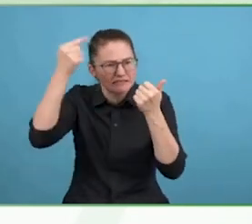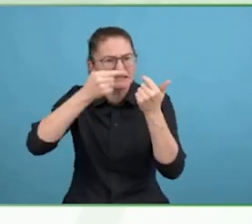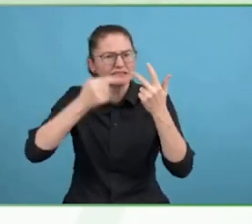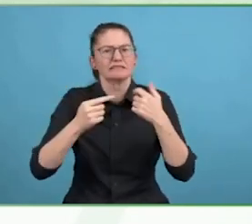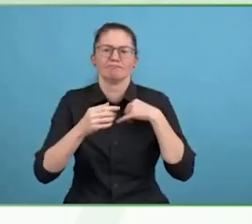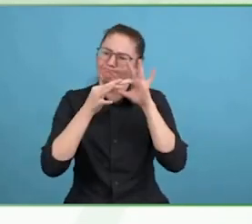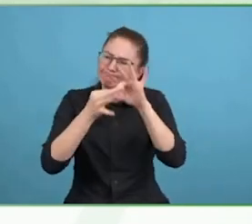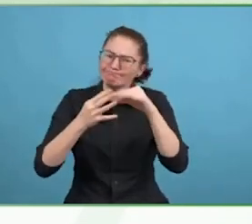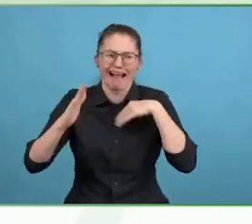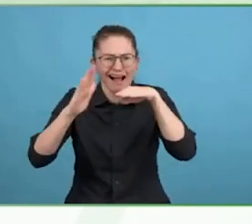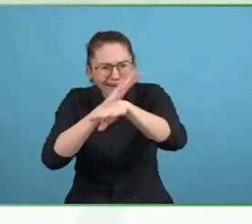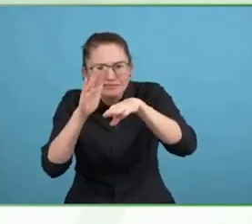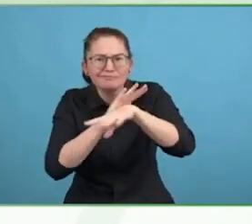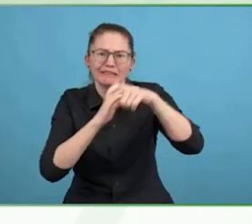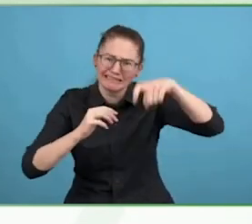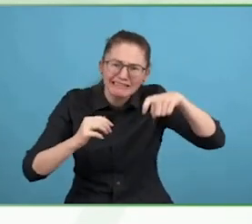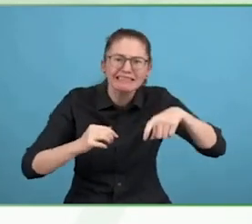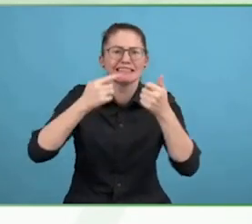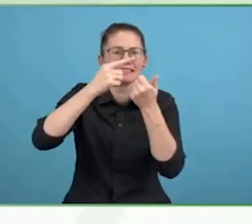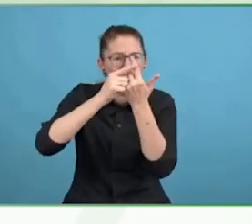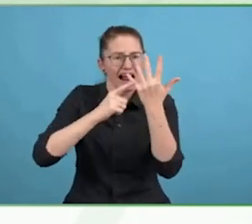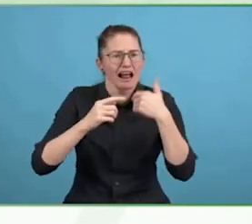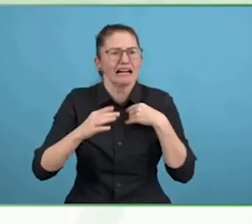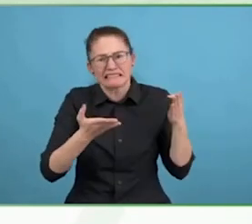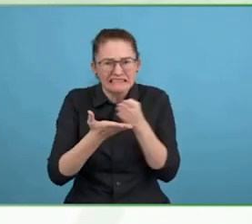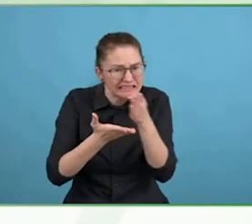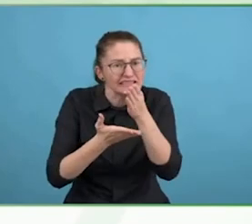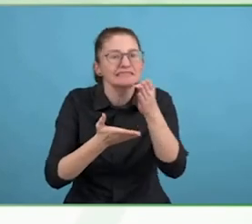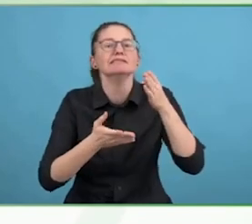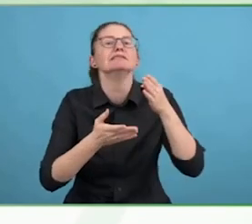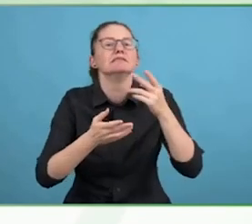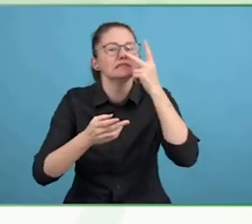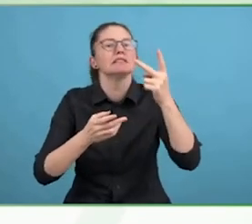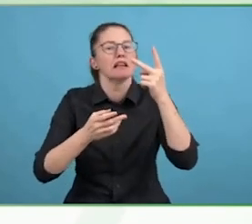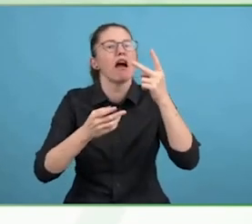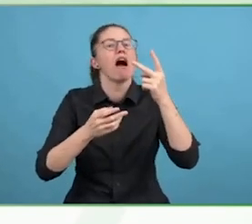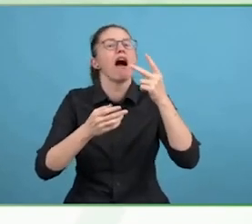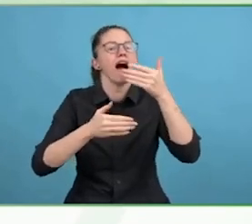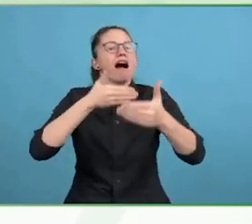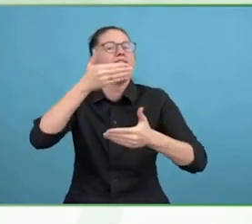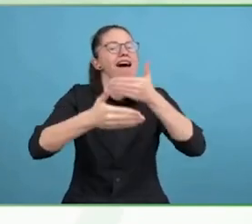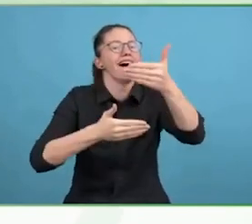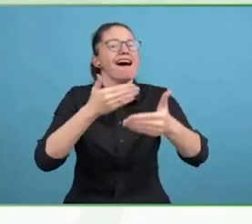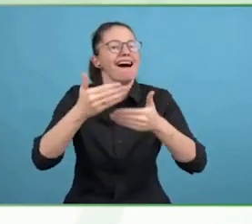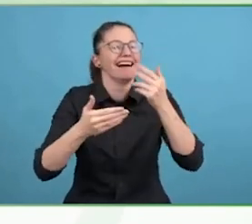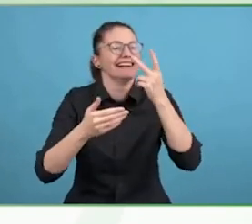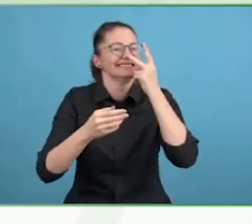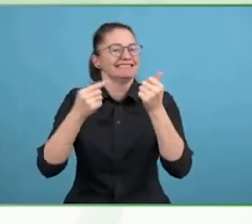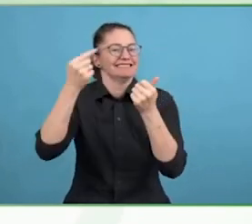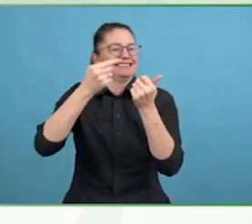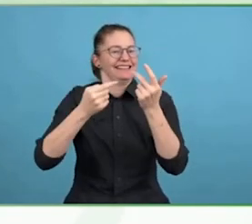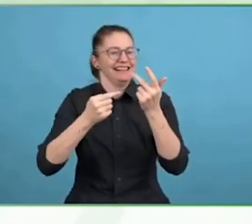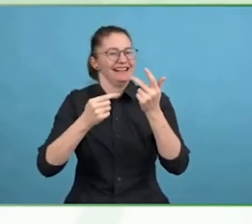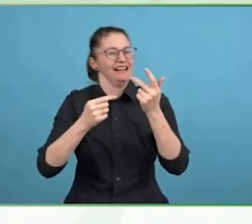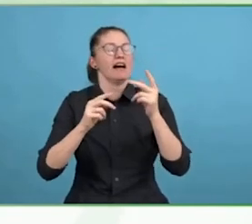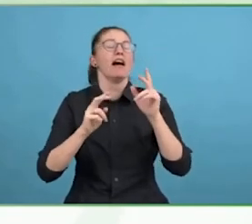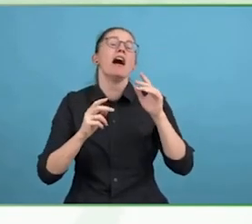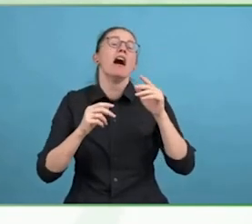Your voice can be a powerful instrument for change and it can really get the conversation started.